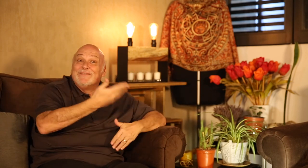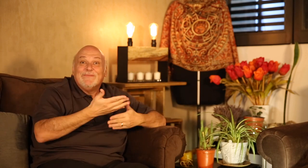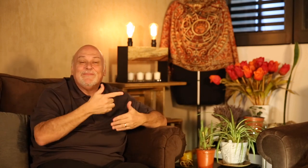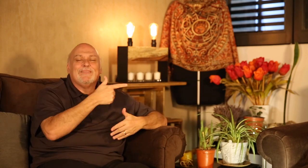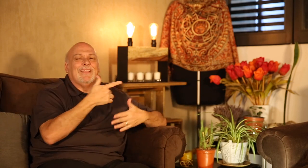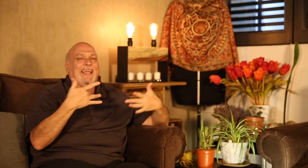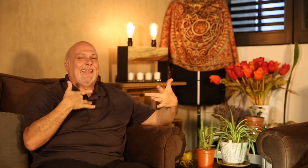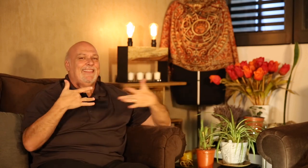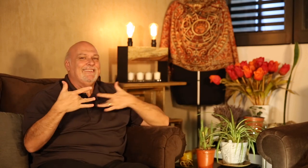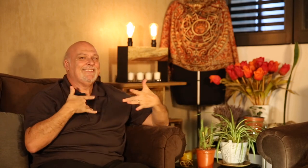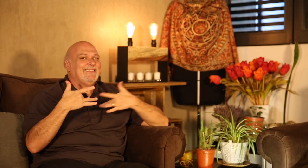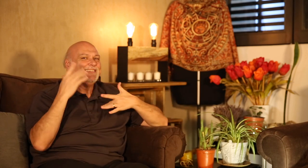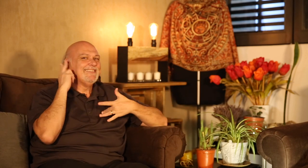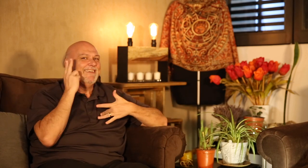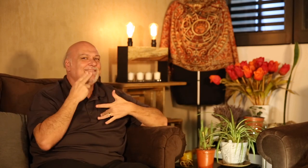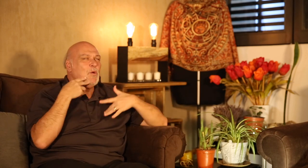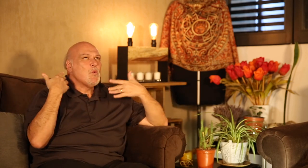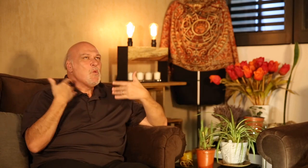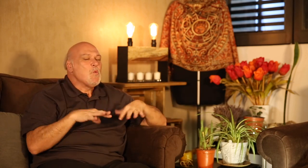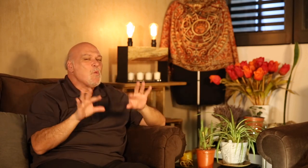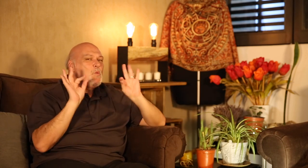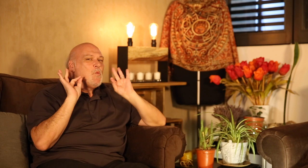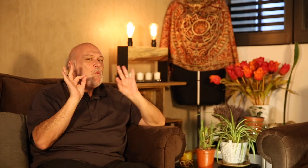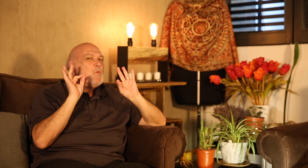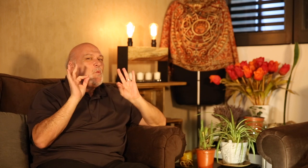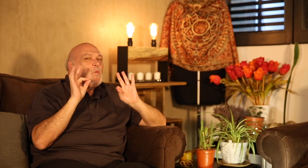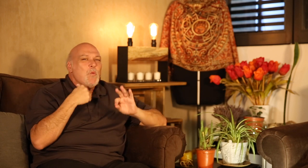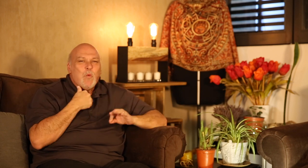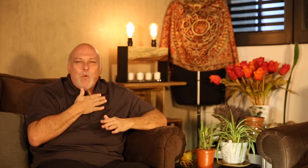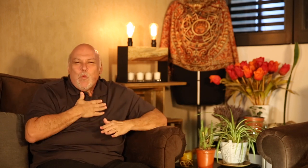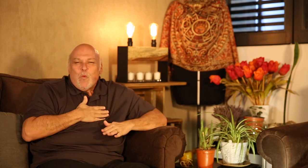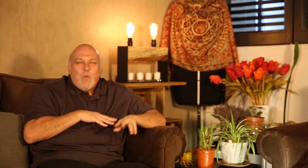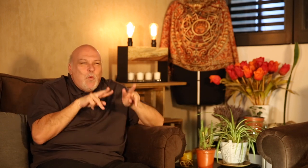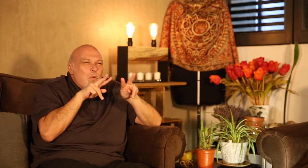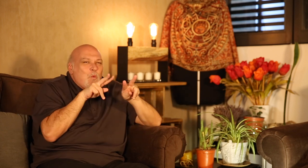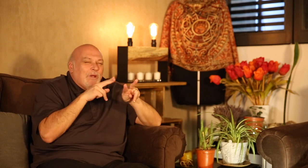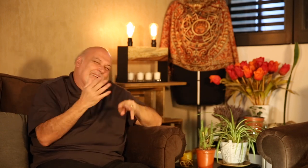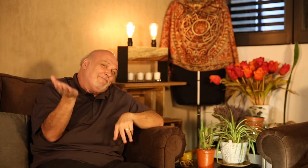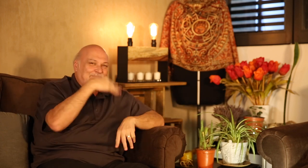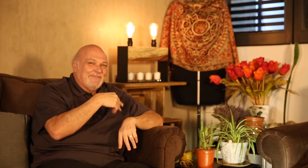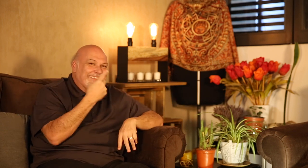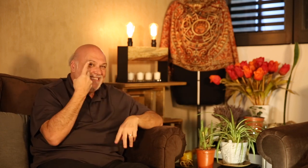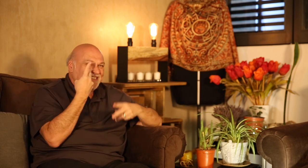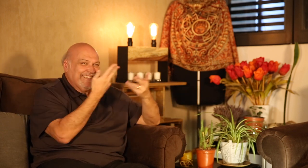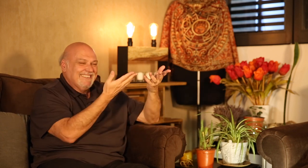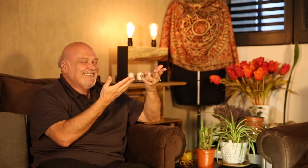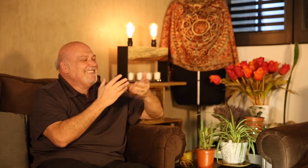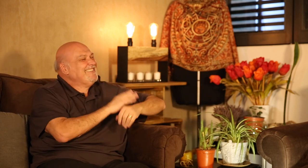Now, we are going to show you something interesting about Deaf theatre! I love to watch it! Let's take a look!